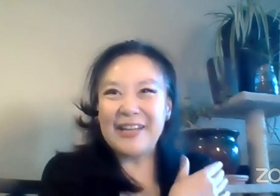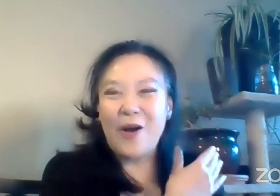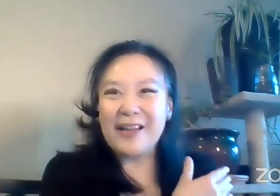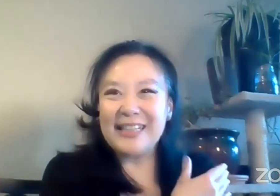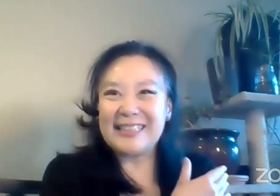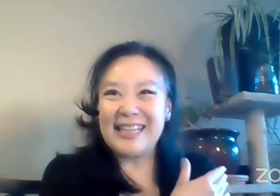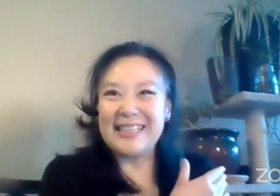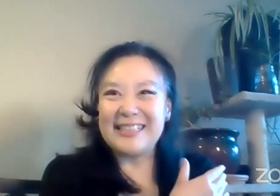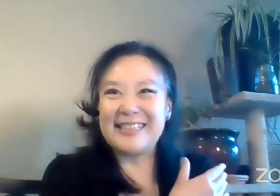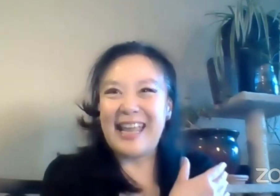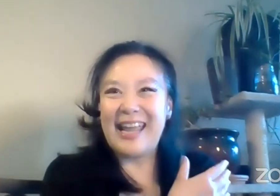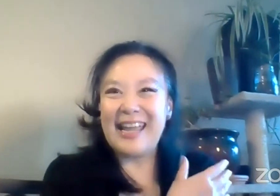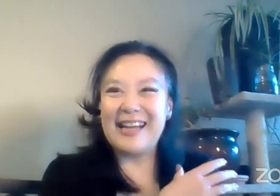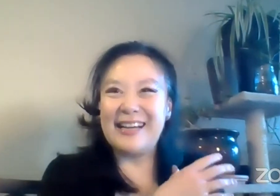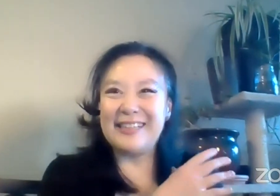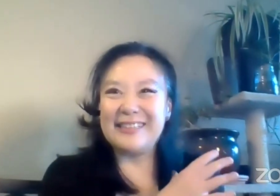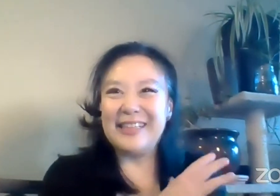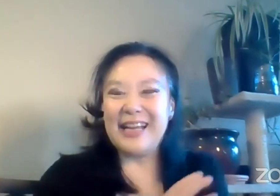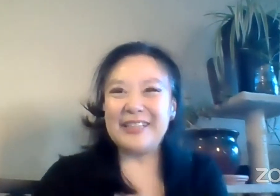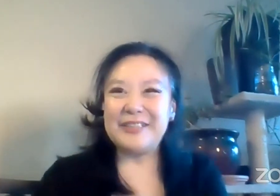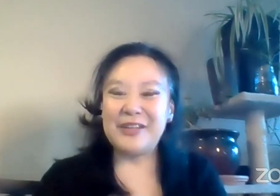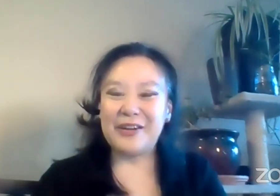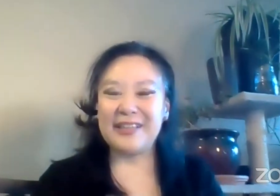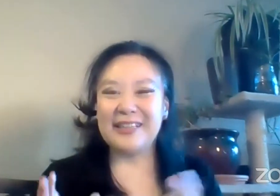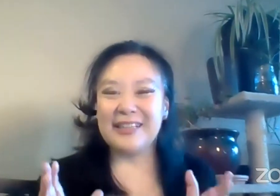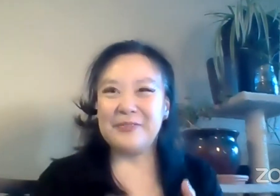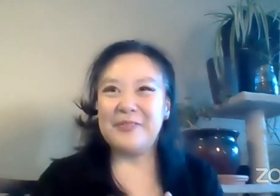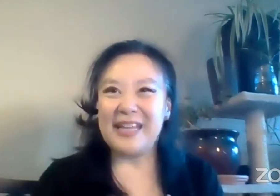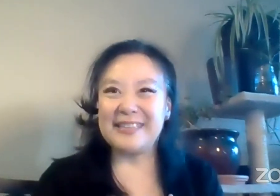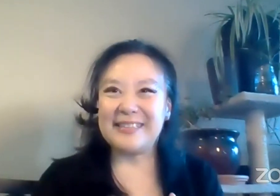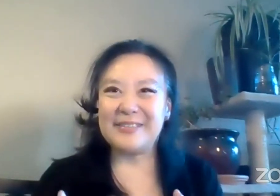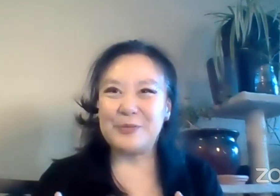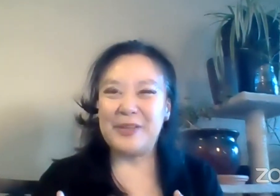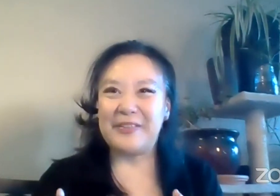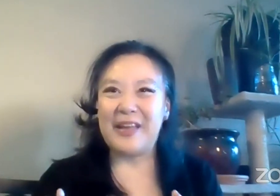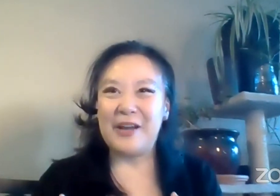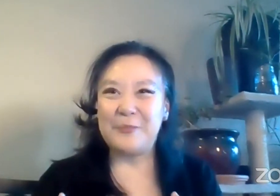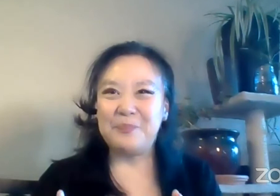And on it is a dark vase with what's called a spider plant,